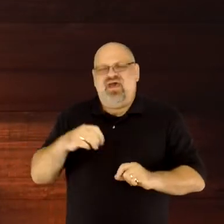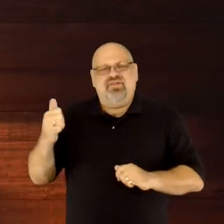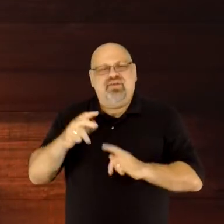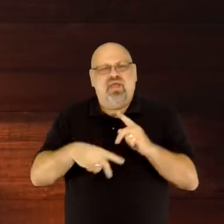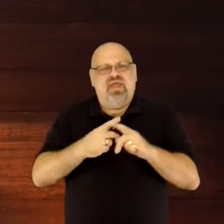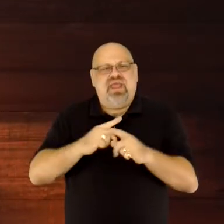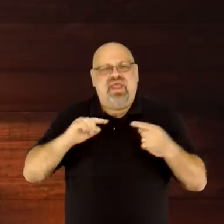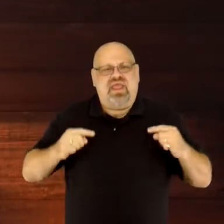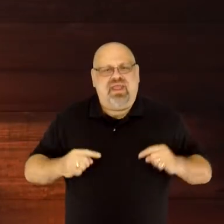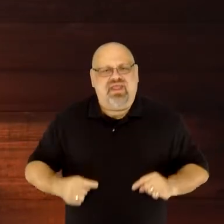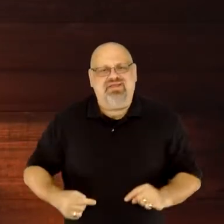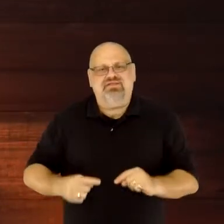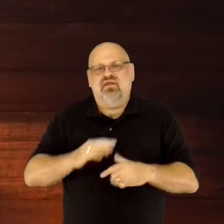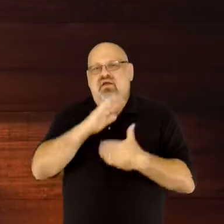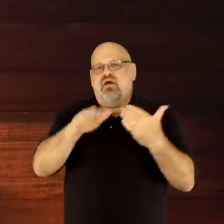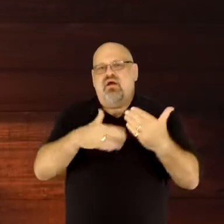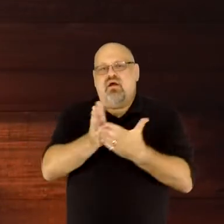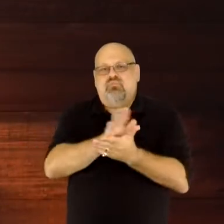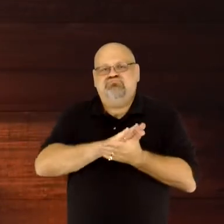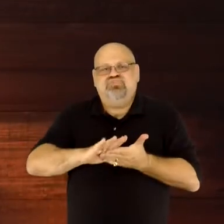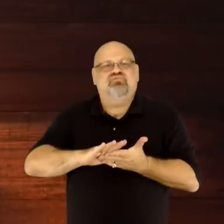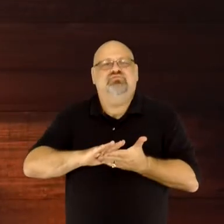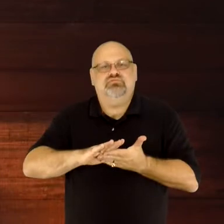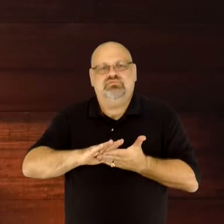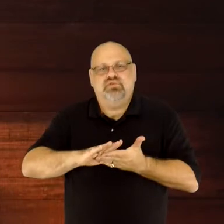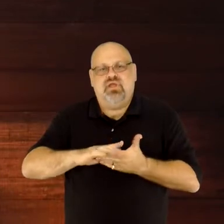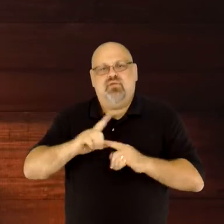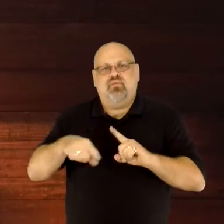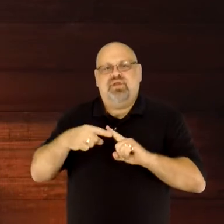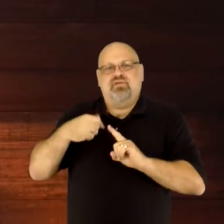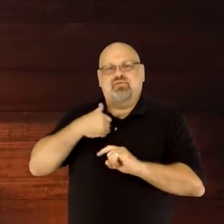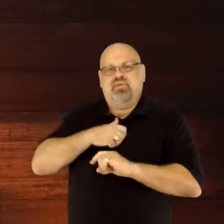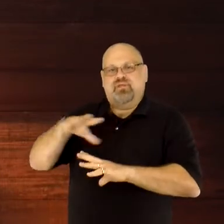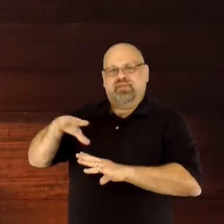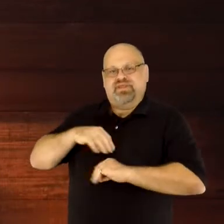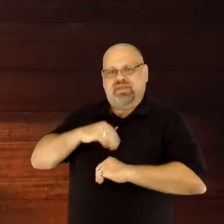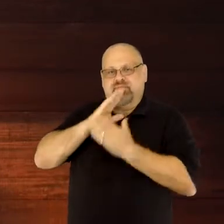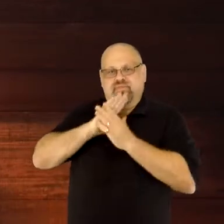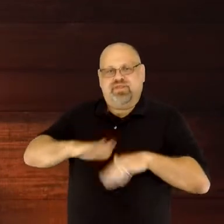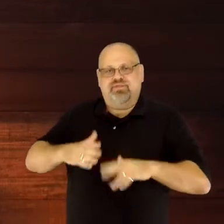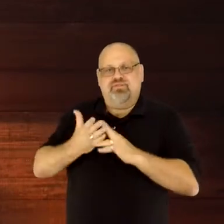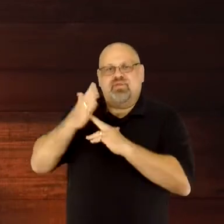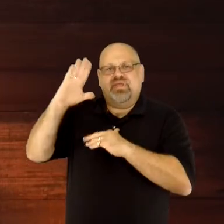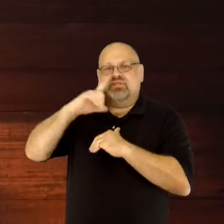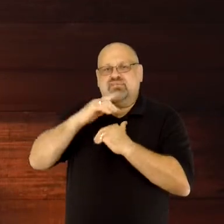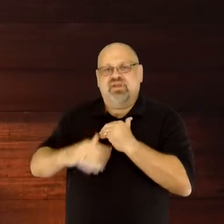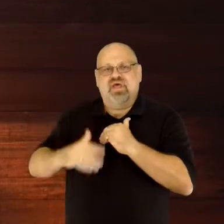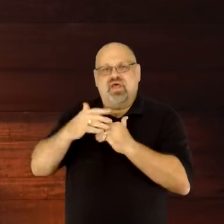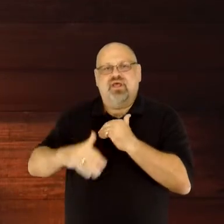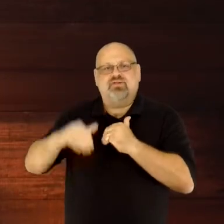that was shed on the cross for us. When we hear of royalty ascending to the throne,